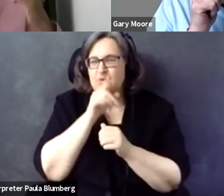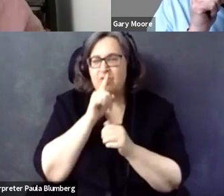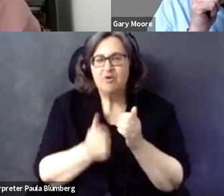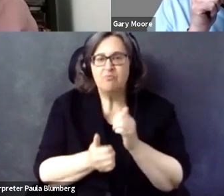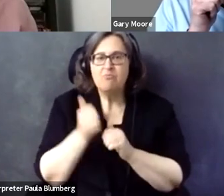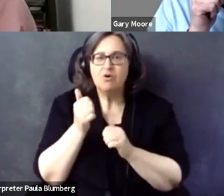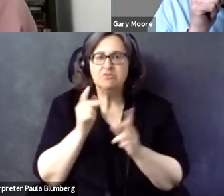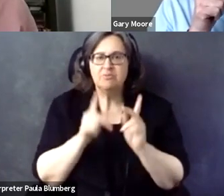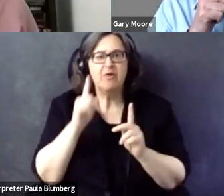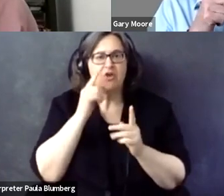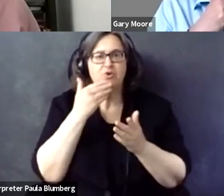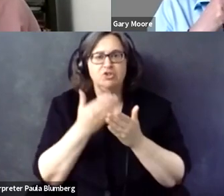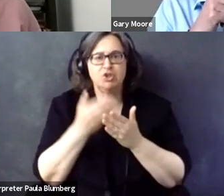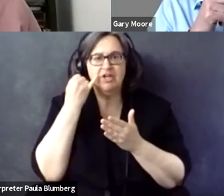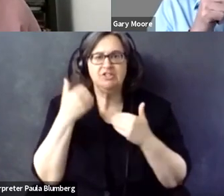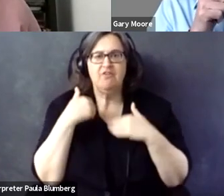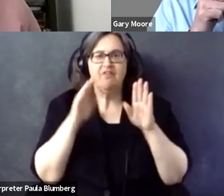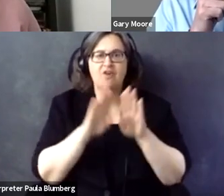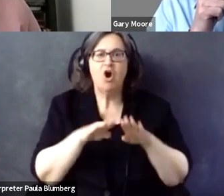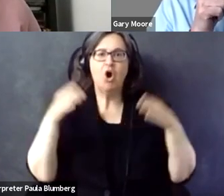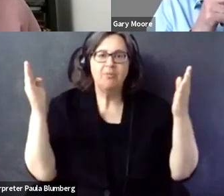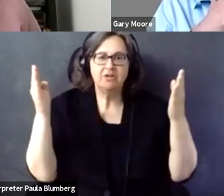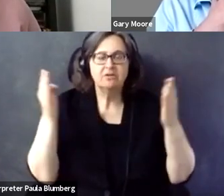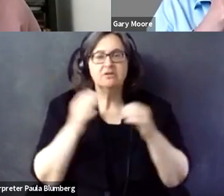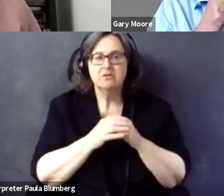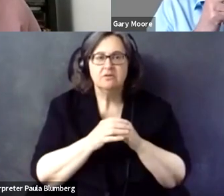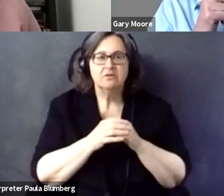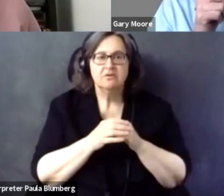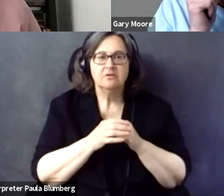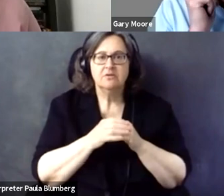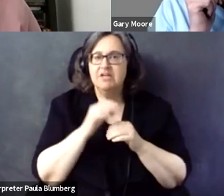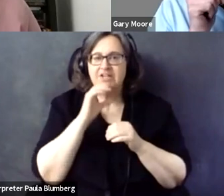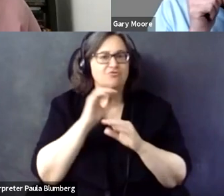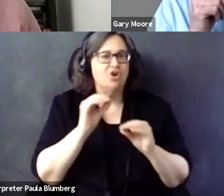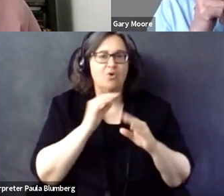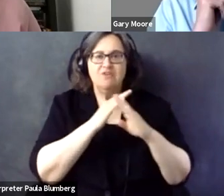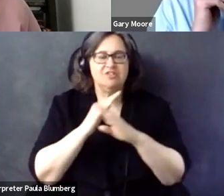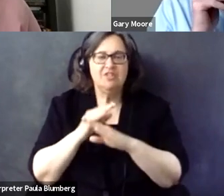remember this discussions we had during the transposition phase and there were really a clear majority, everyone thought it was a